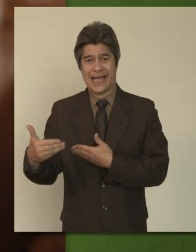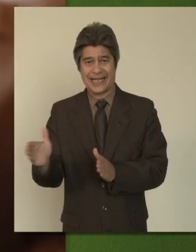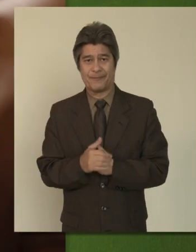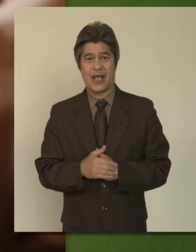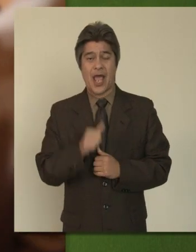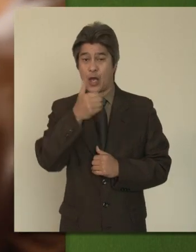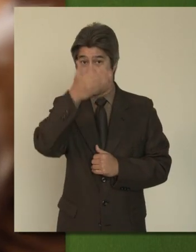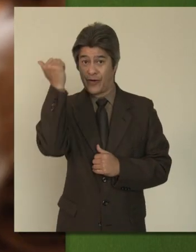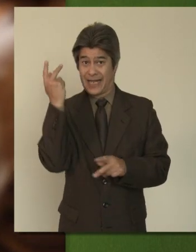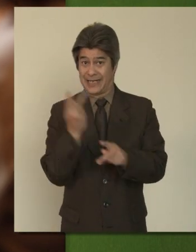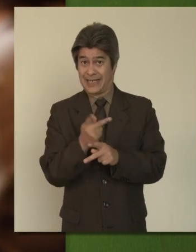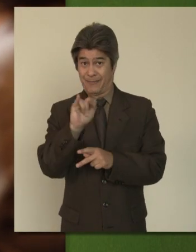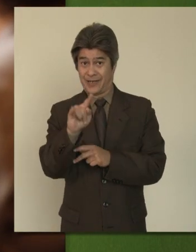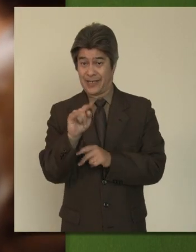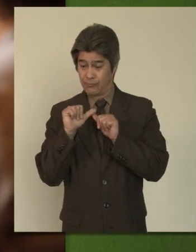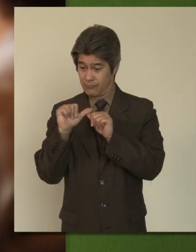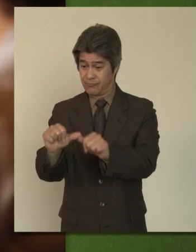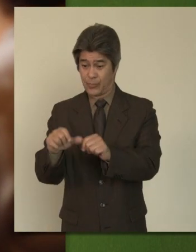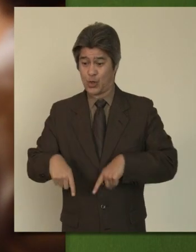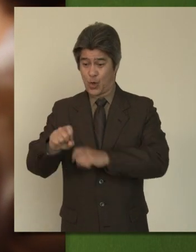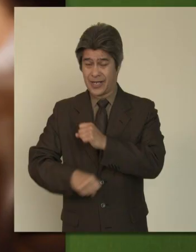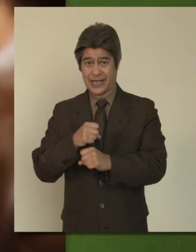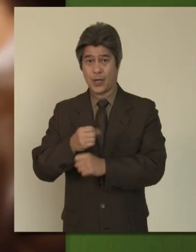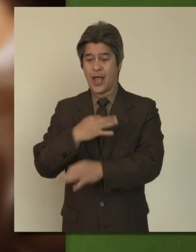And don’t forget to maintain your kit and plan throughout the year, replacing